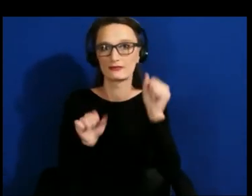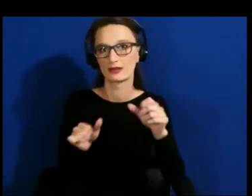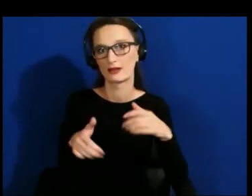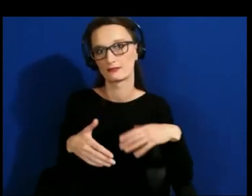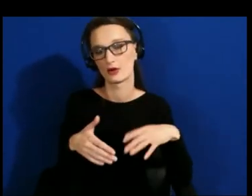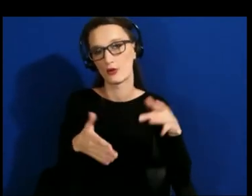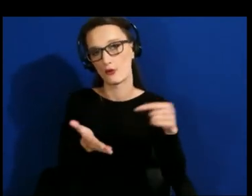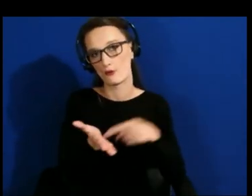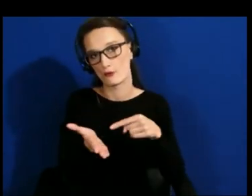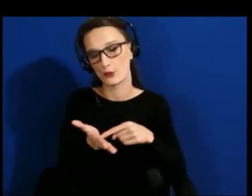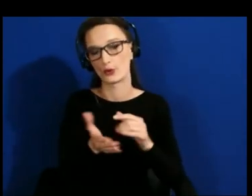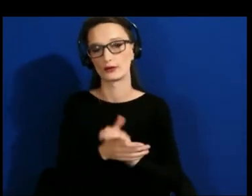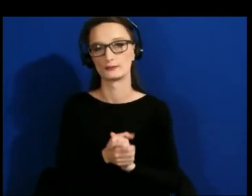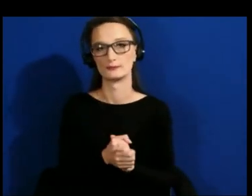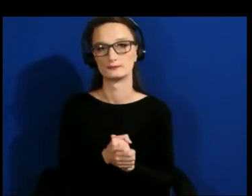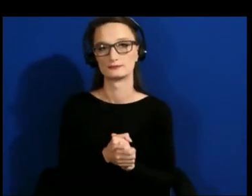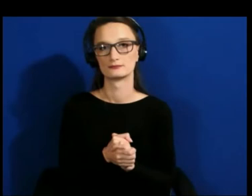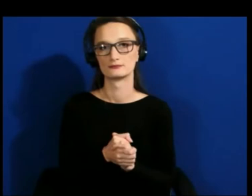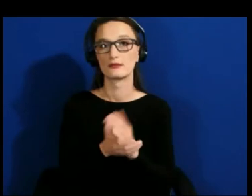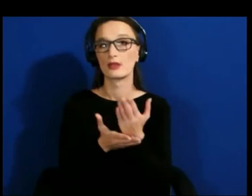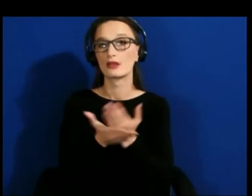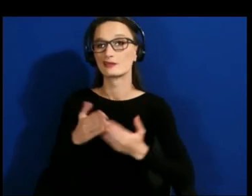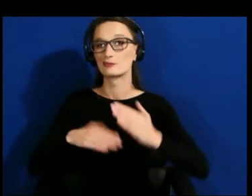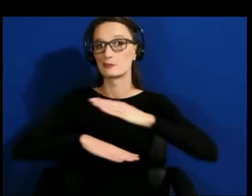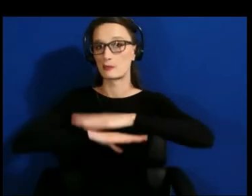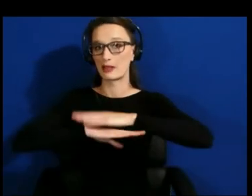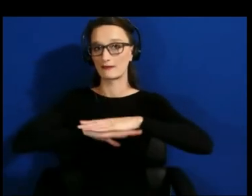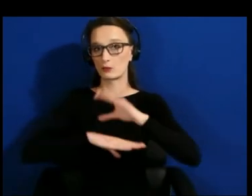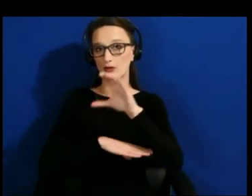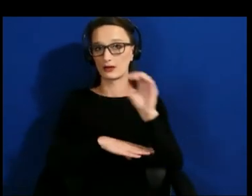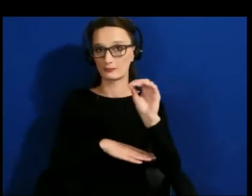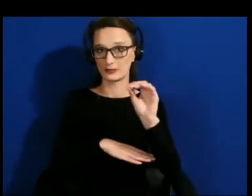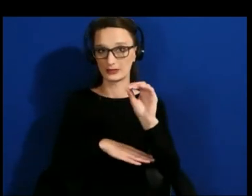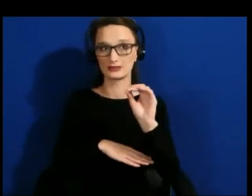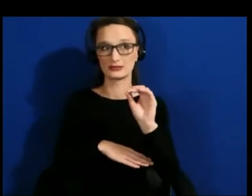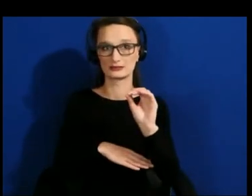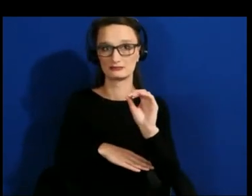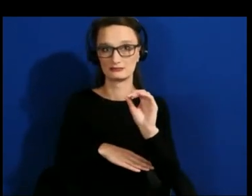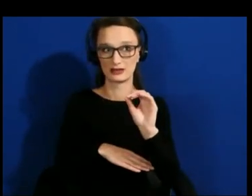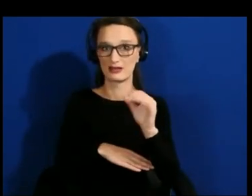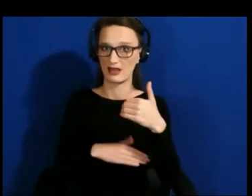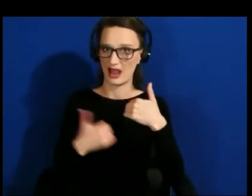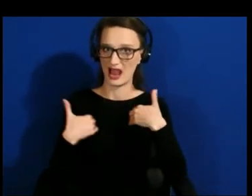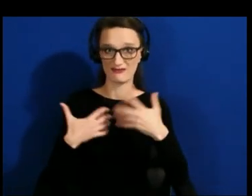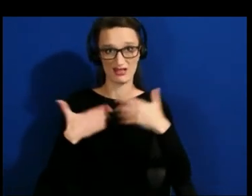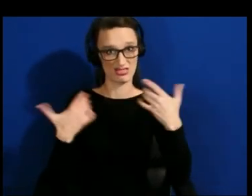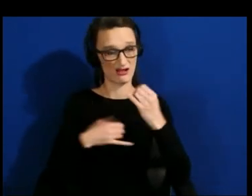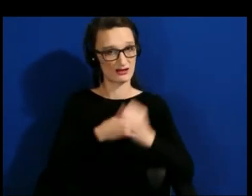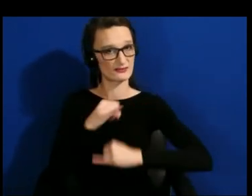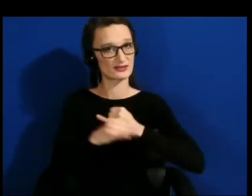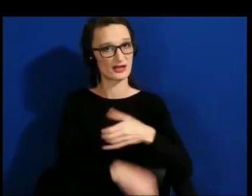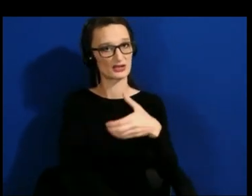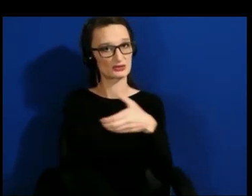companies that wield tremendous international power take seriously, accessibility, to where